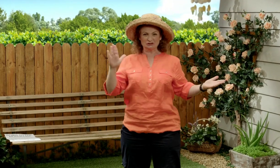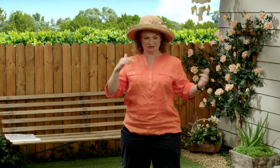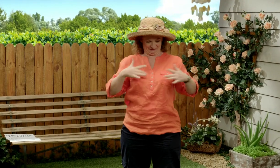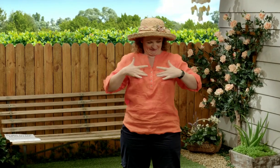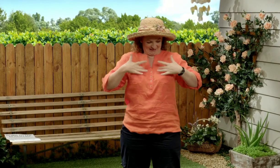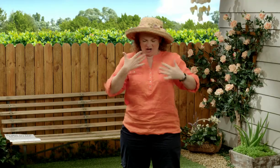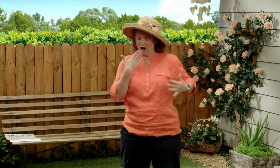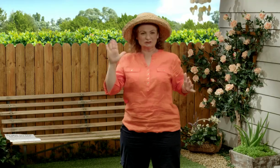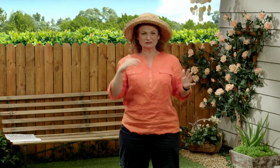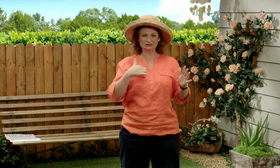I'm feeling very hot.